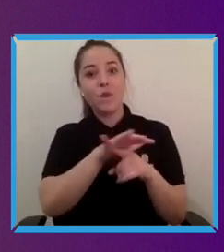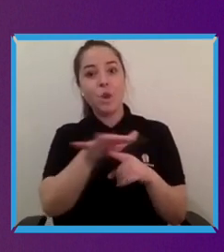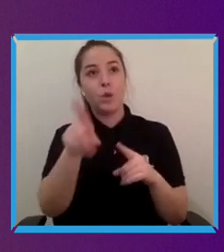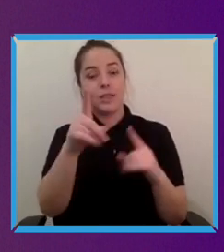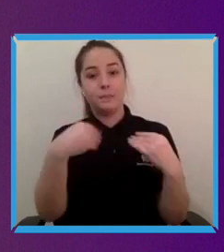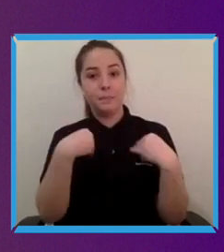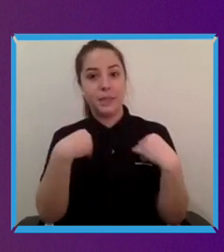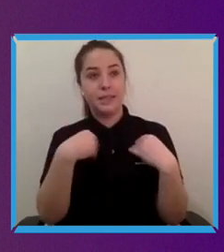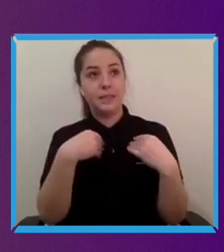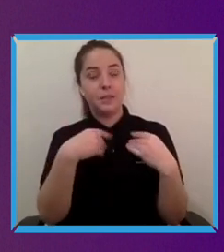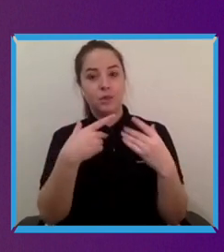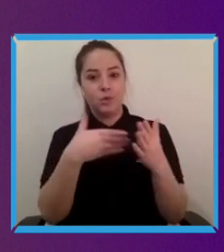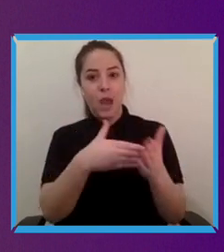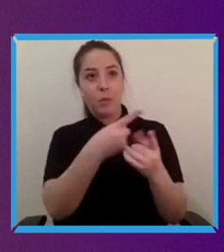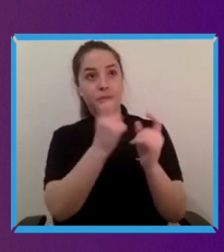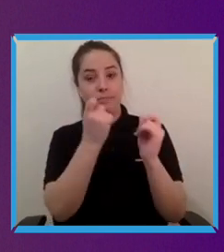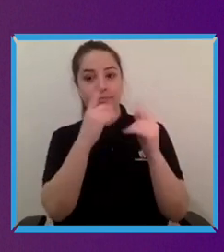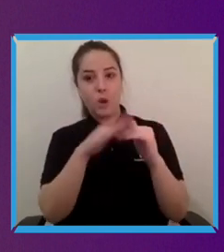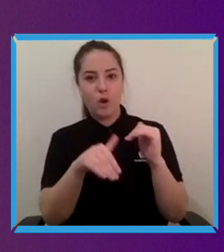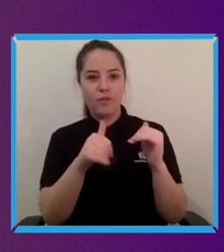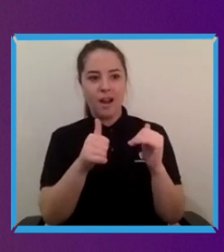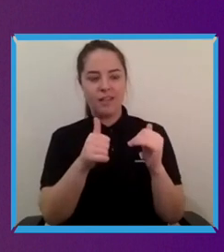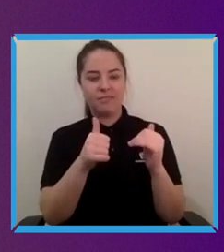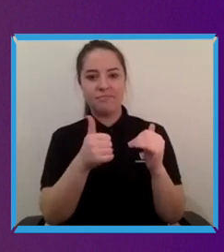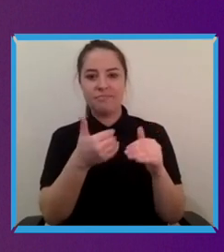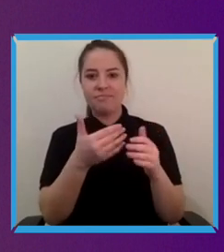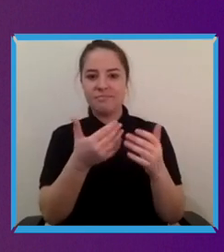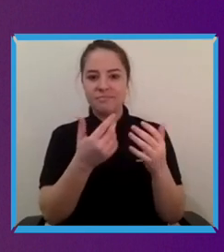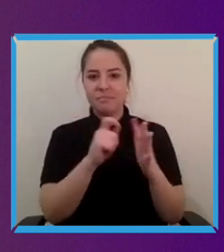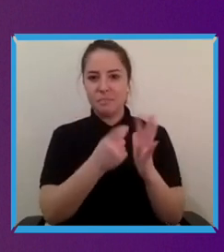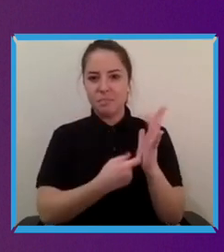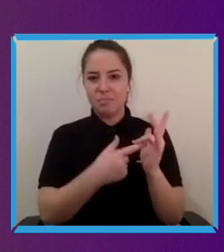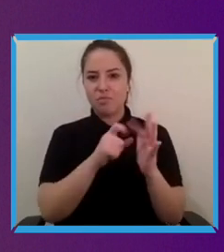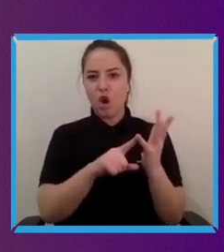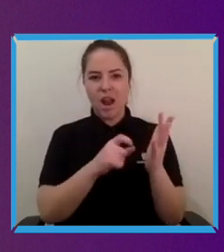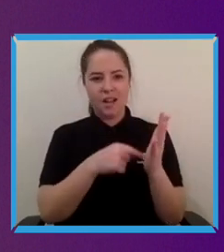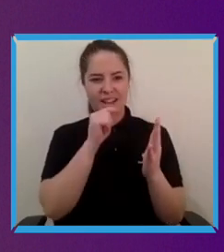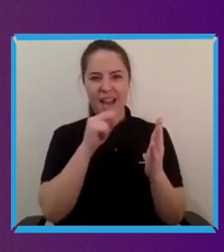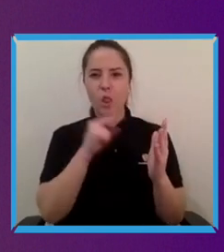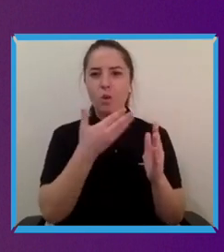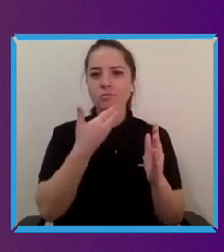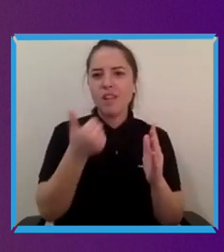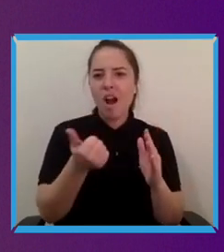also look modern and stylish. People don't feel like they're using or wearing or living with a piece of